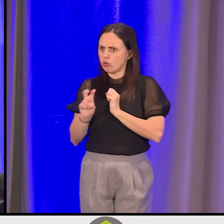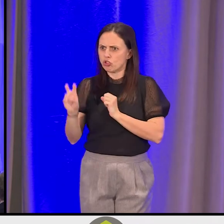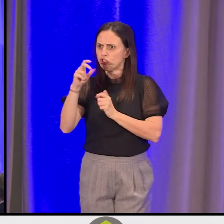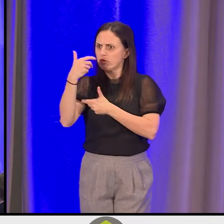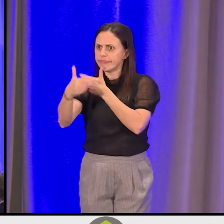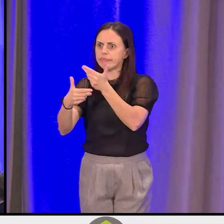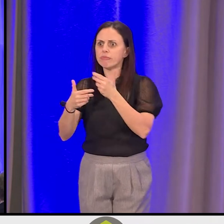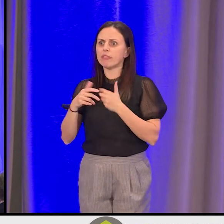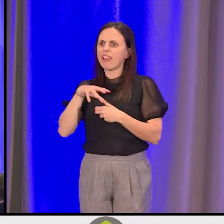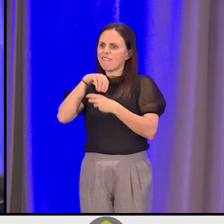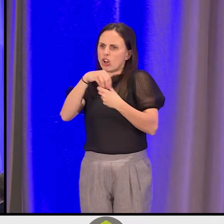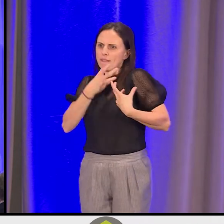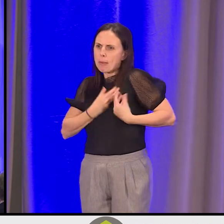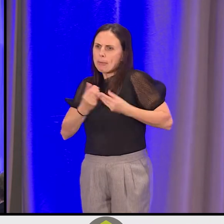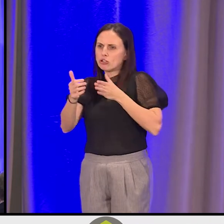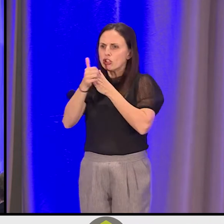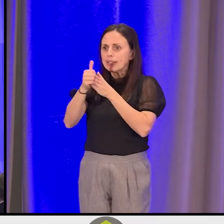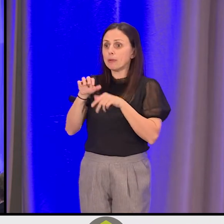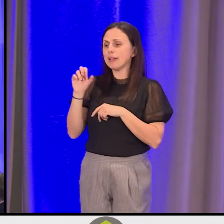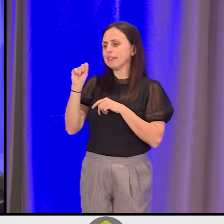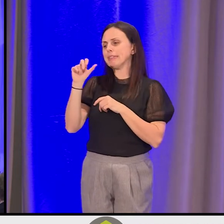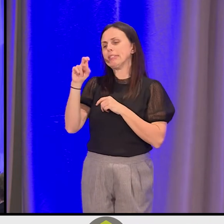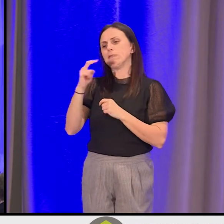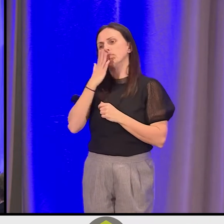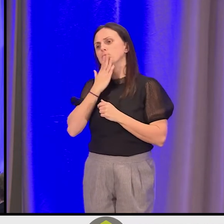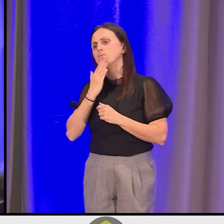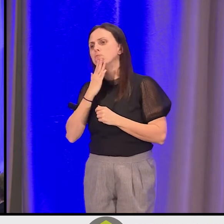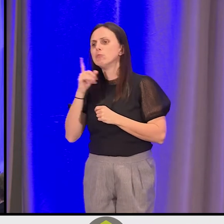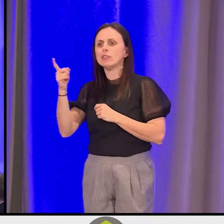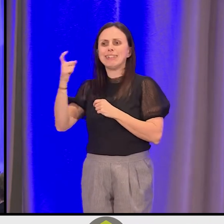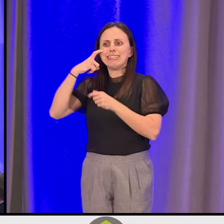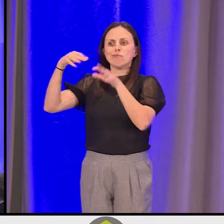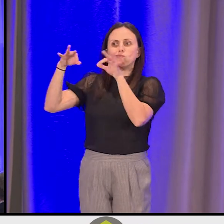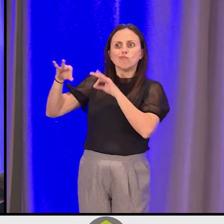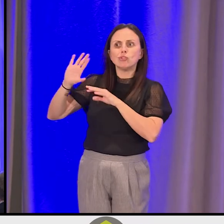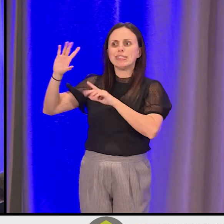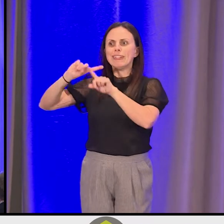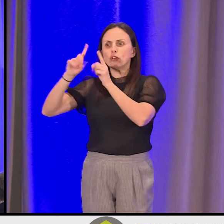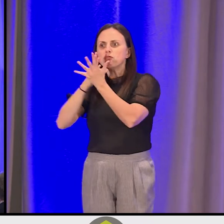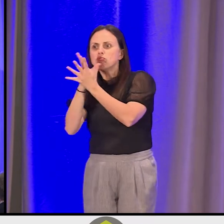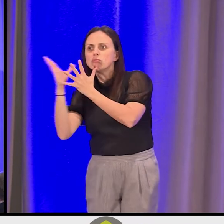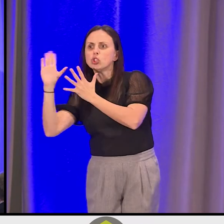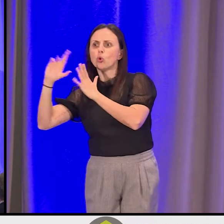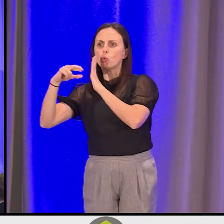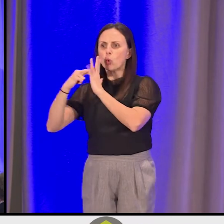getting into compassionate leadership -- Steven so graciously gave you a big overview of the different things and different places that we've been.